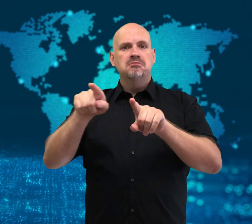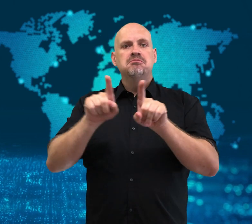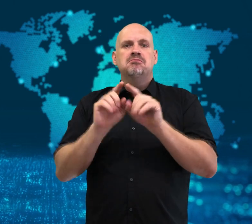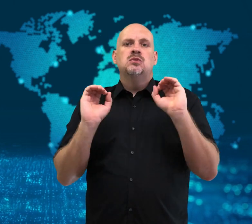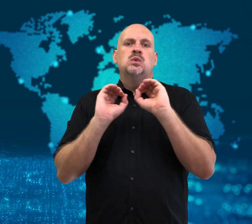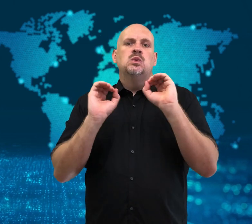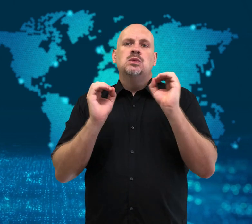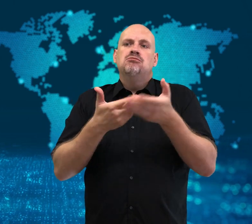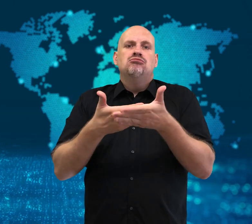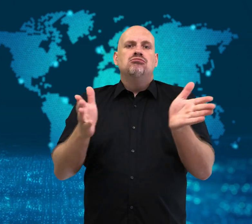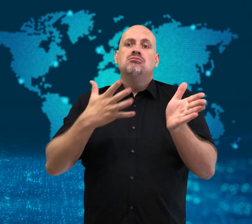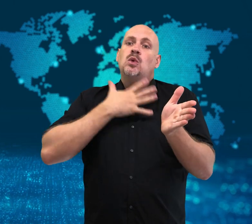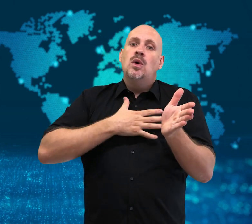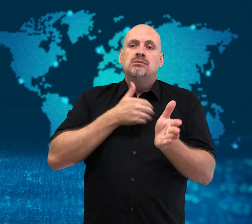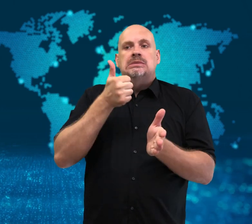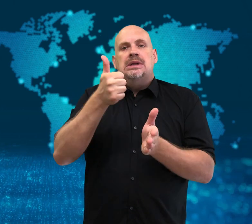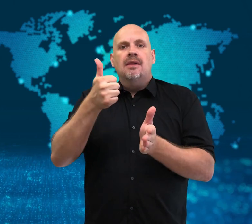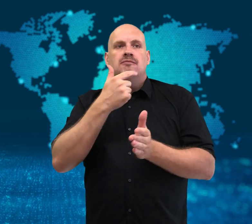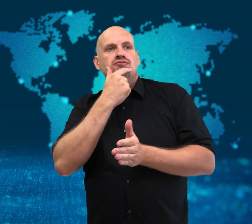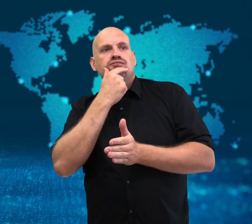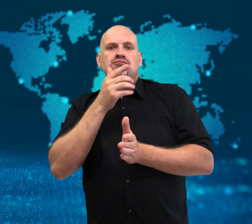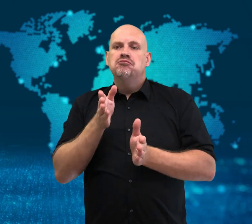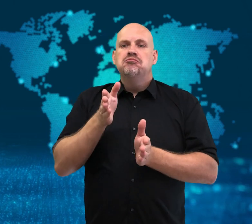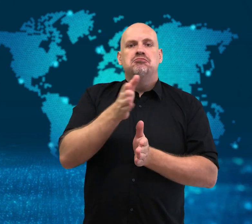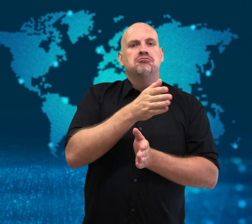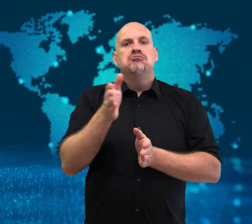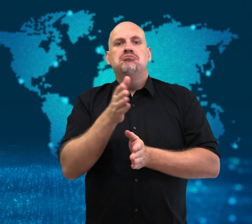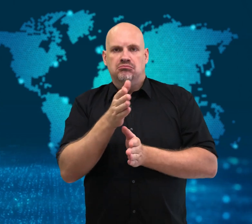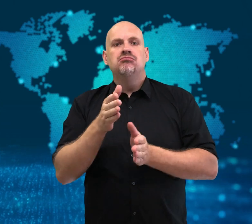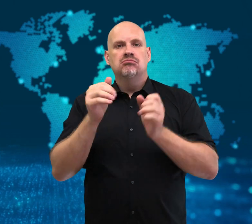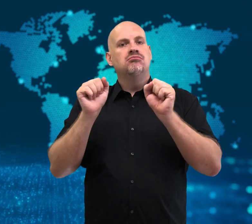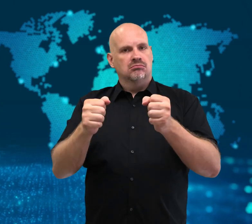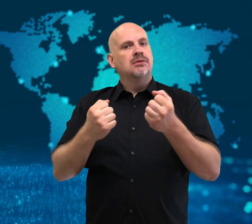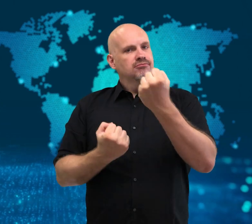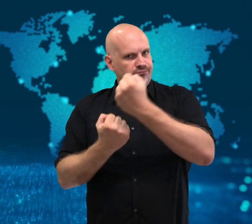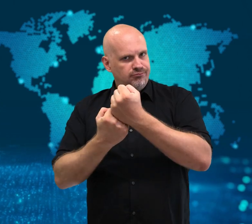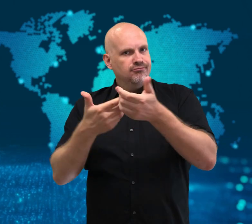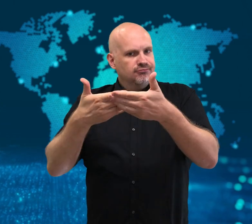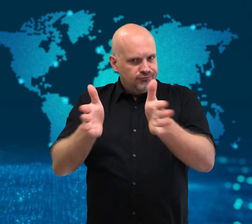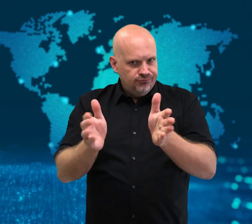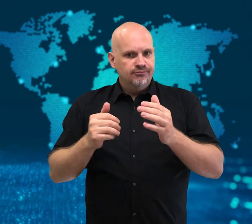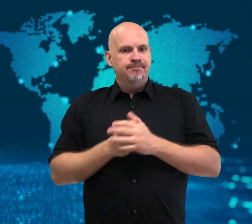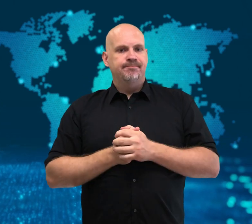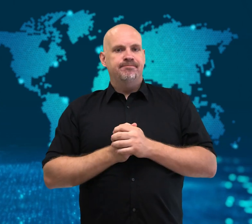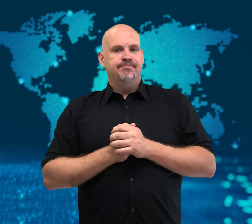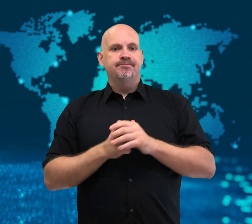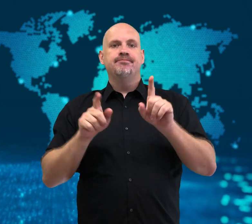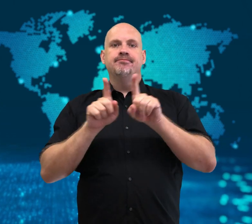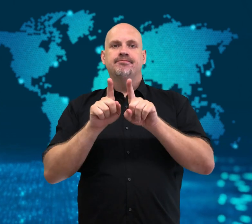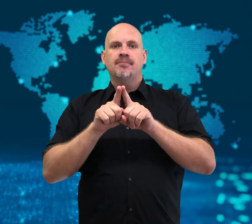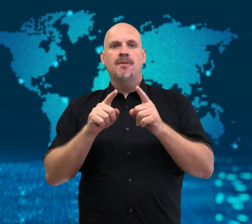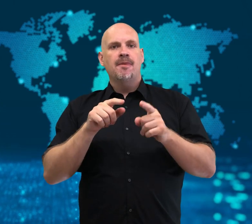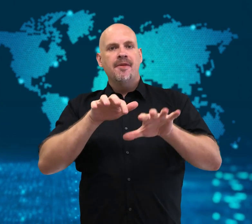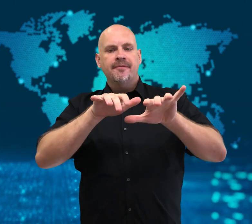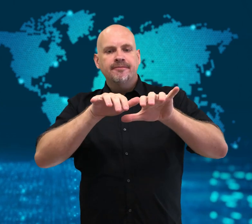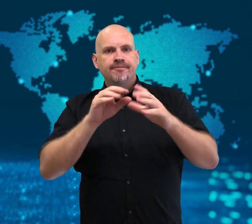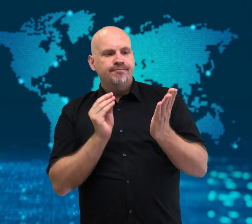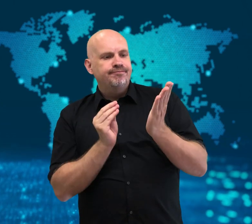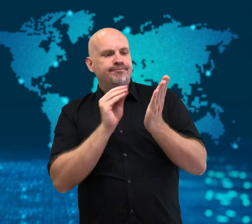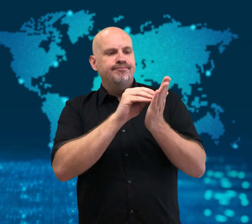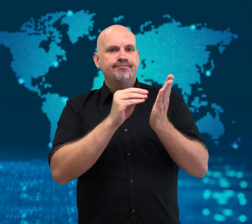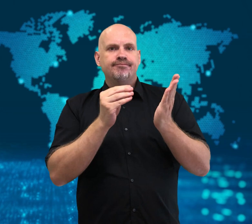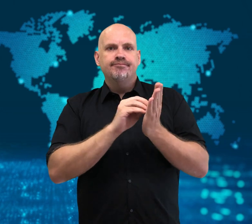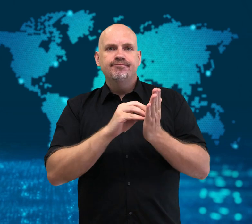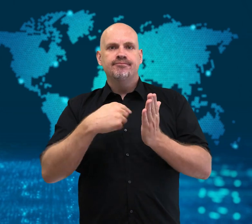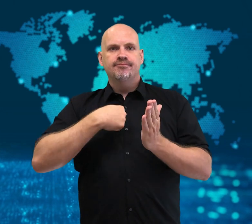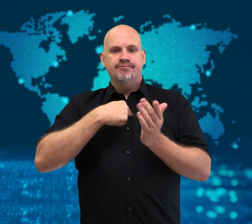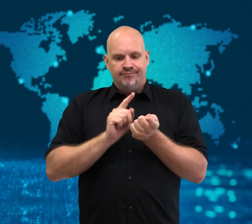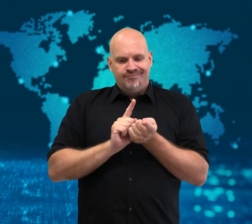It ruled in favor of establishing gender-neutral bathrooms,